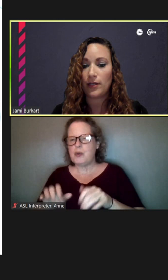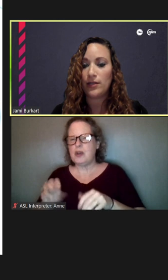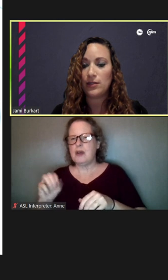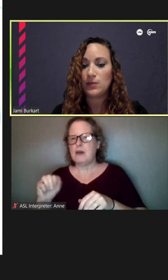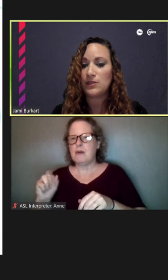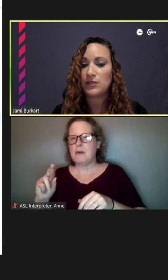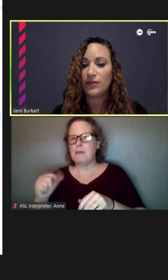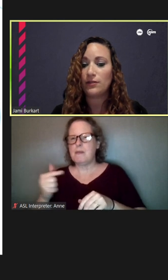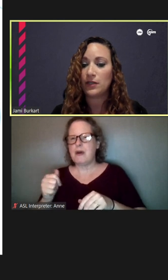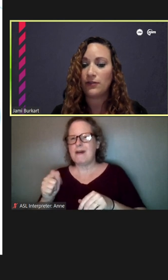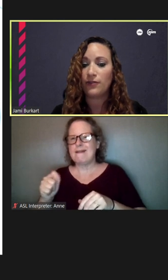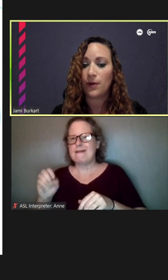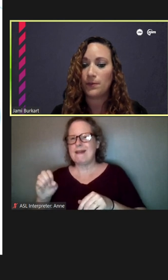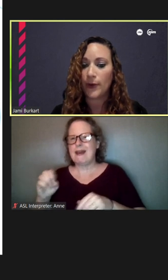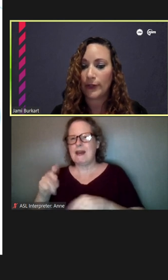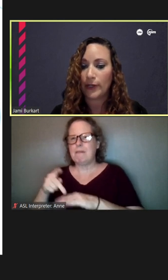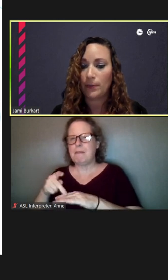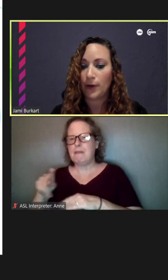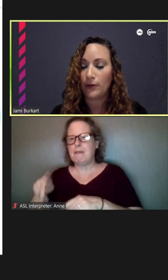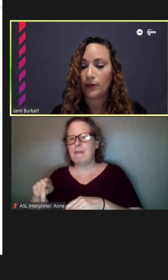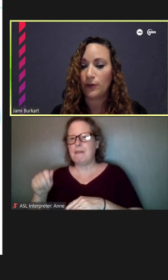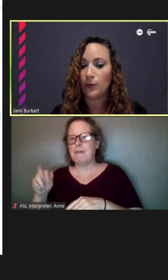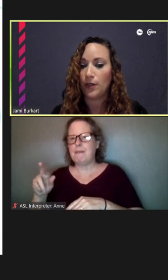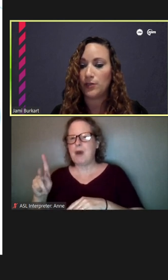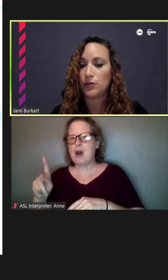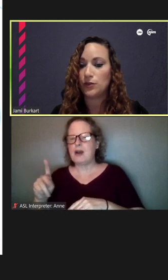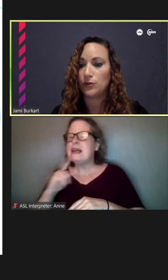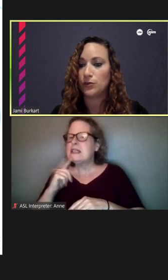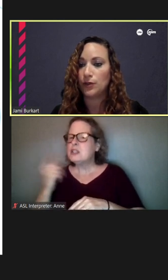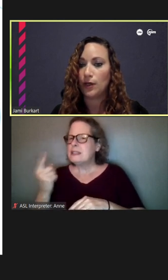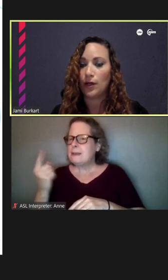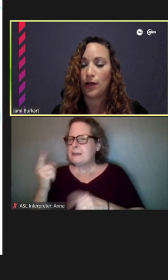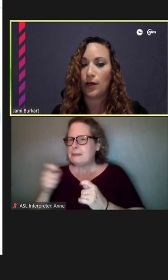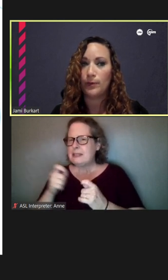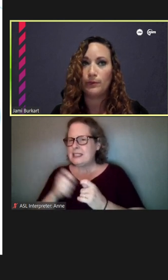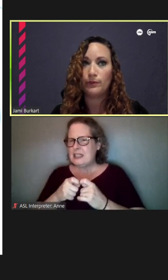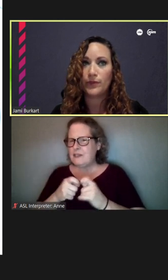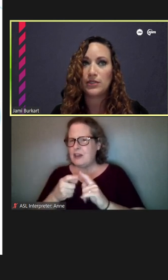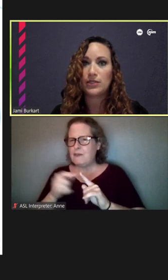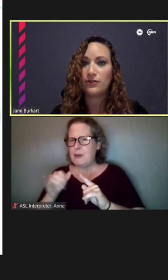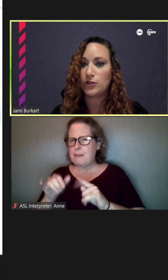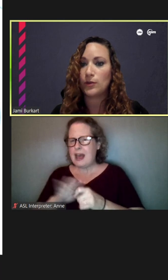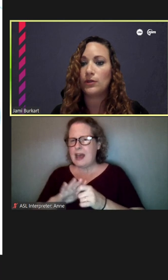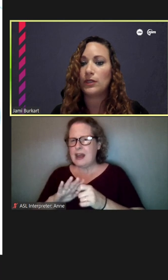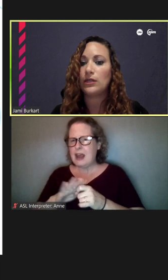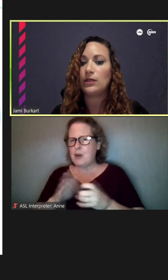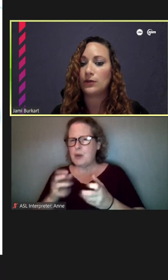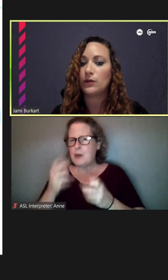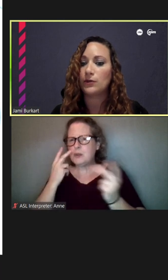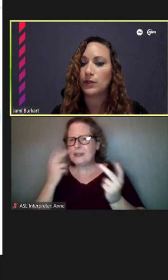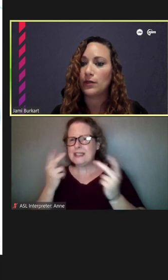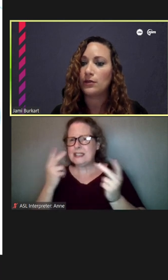there anything specifically from Margate Park that you wanted to see visually included?